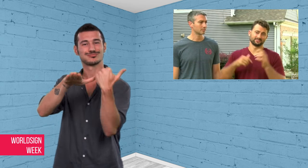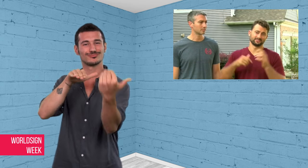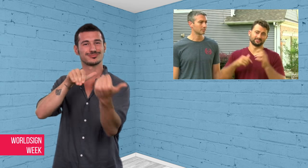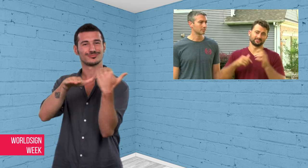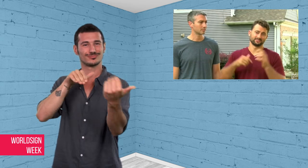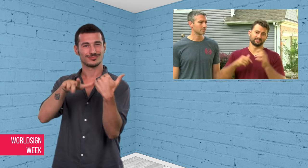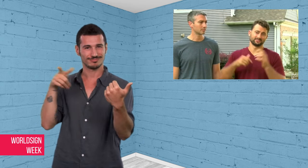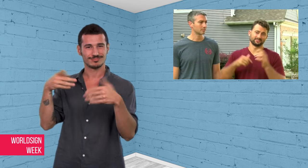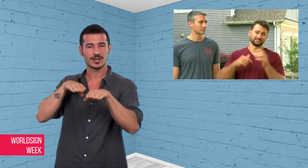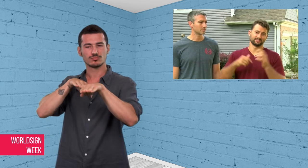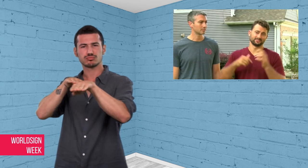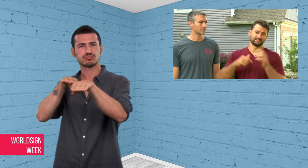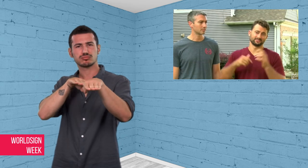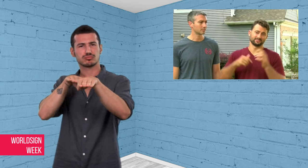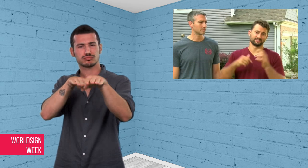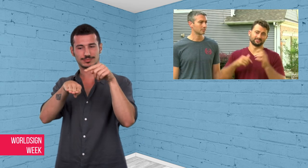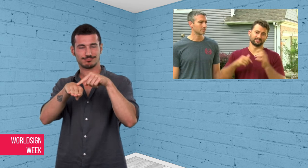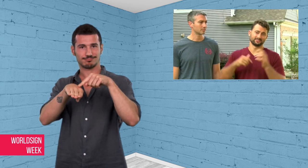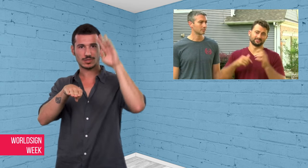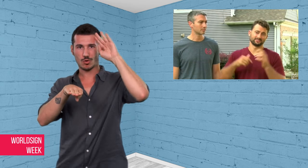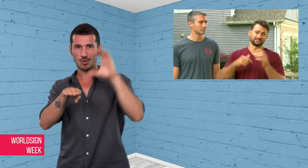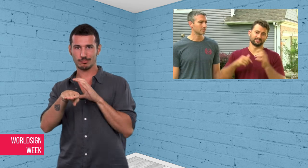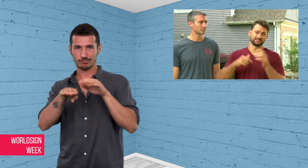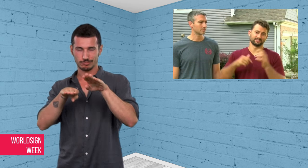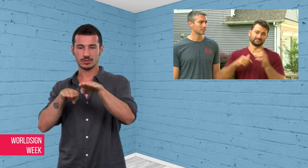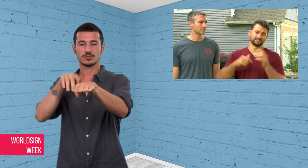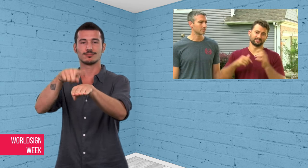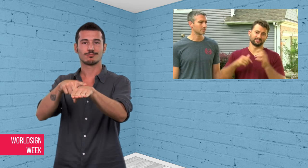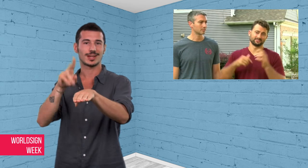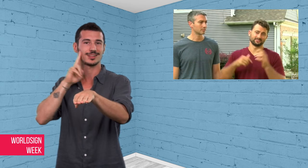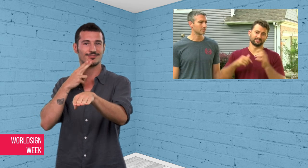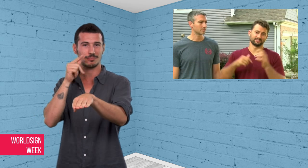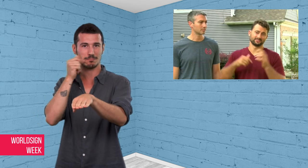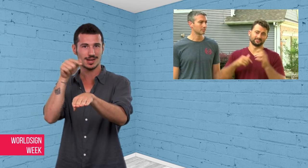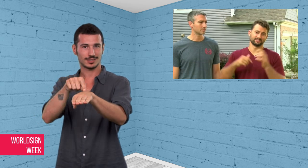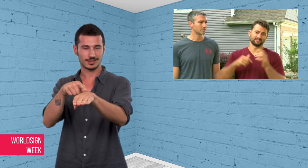for speeding on a highway with the siren